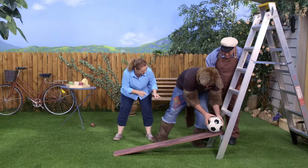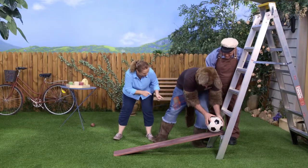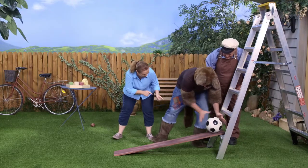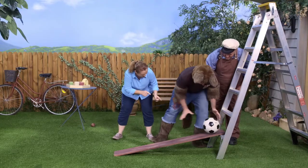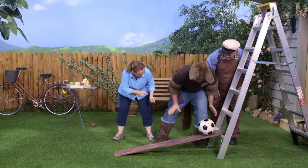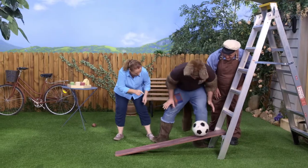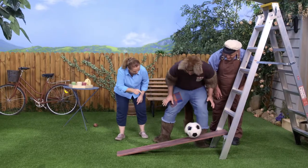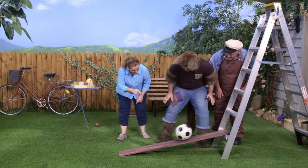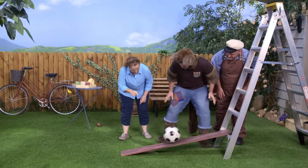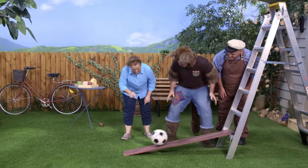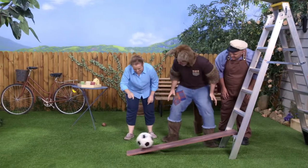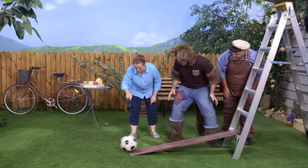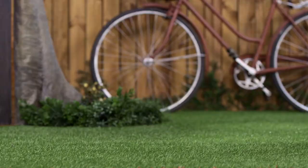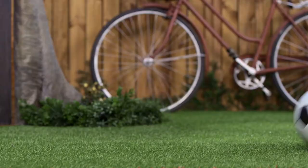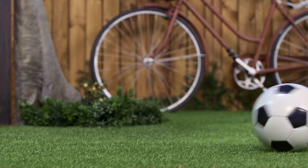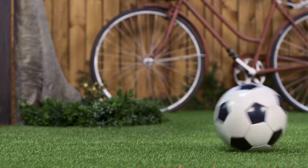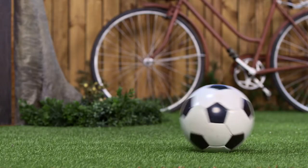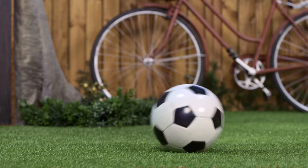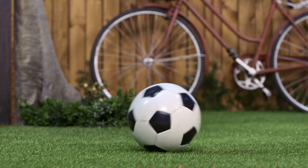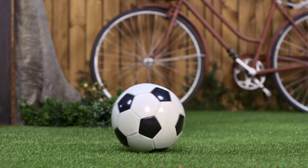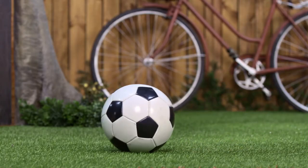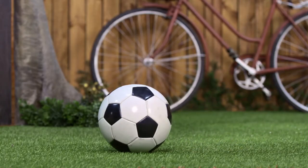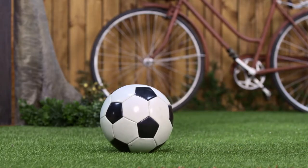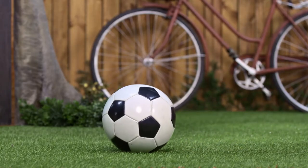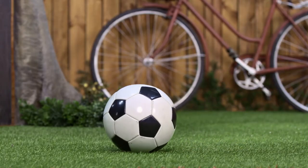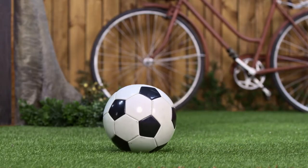Roll. Oh-ho-ho!